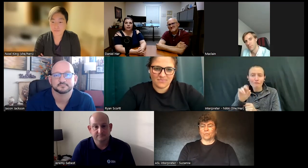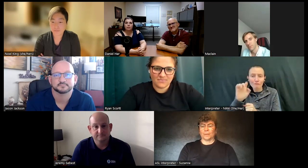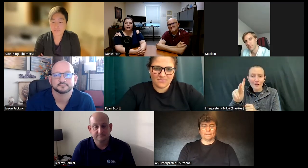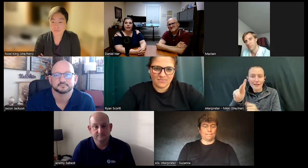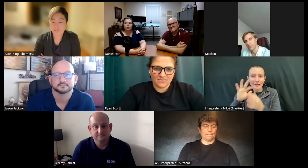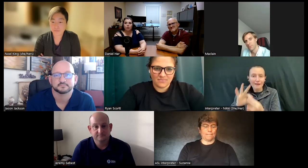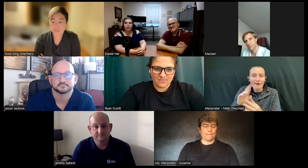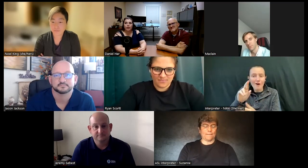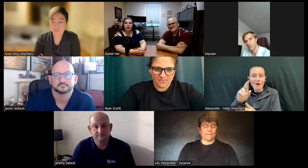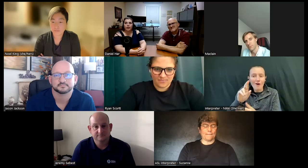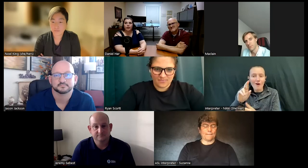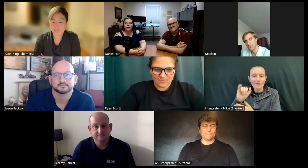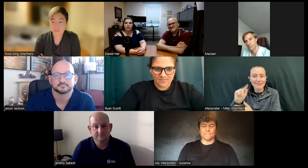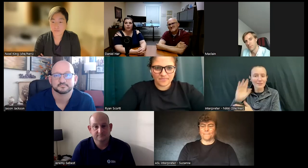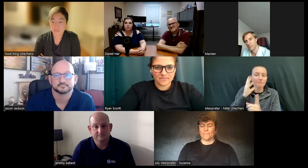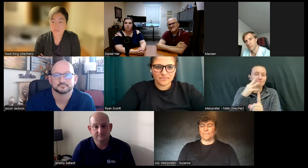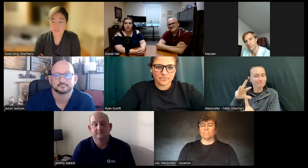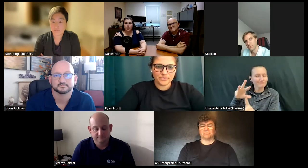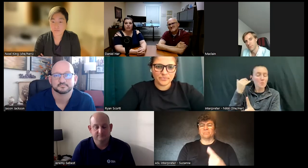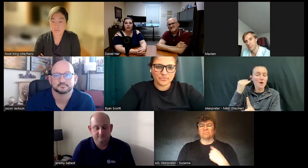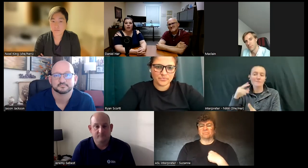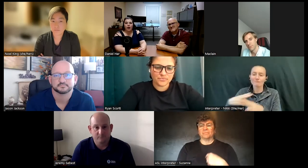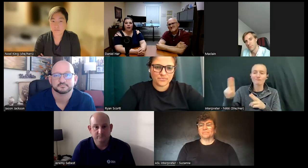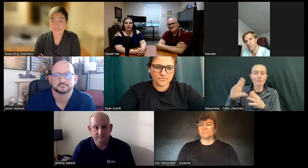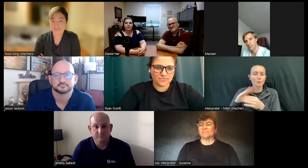gonna Spotlight him real quick he has a quick story to tell